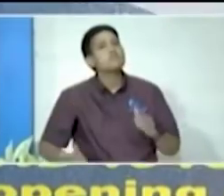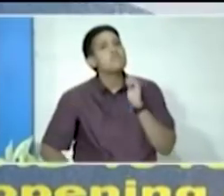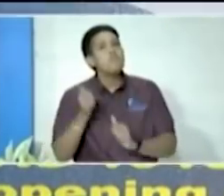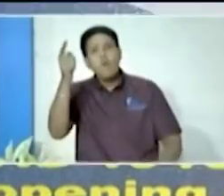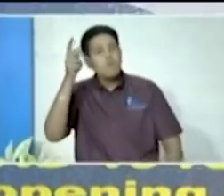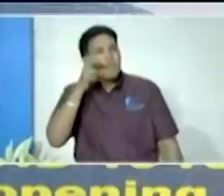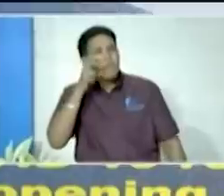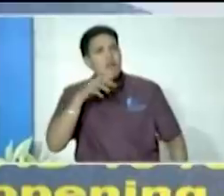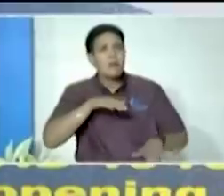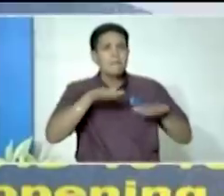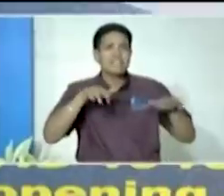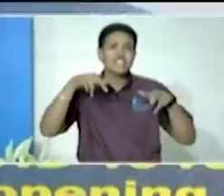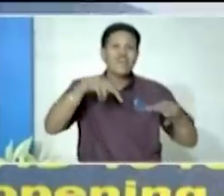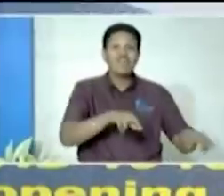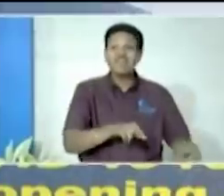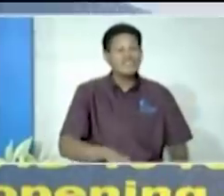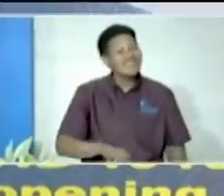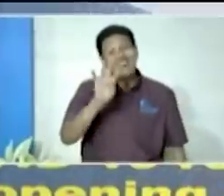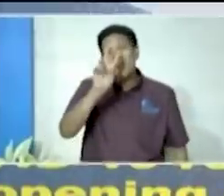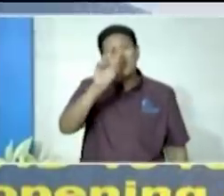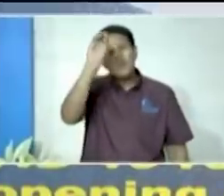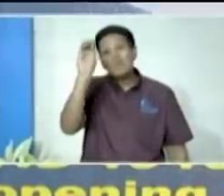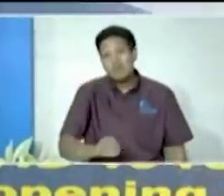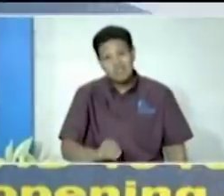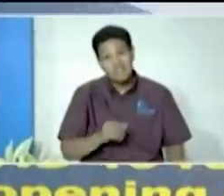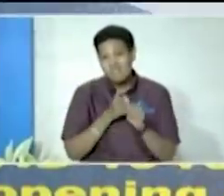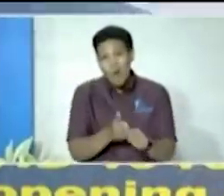we're looking at 42 compliance and from the last report and